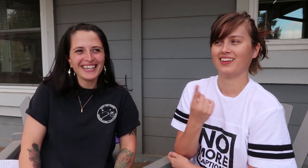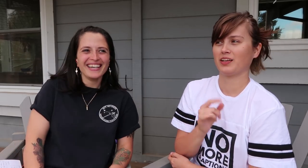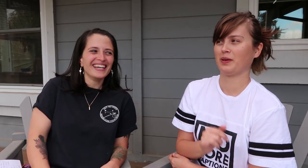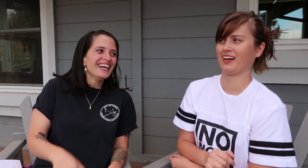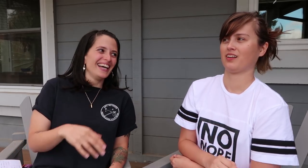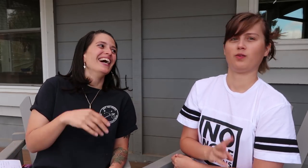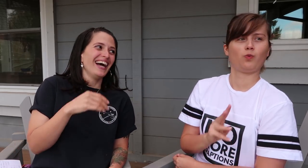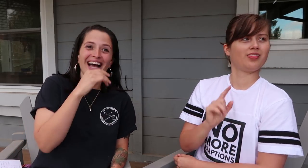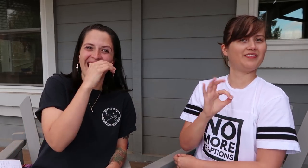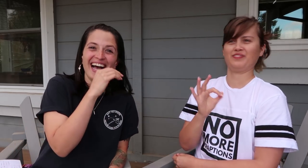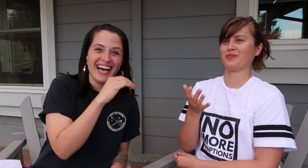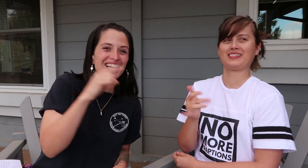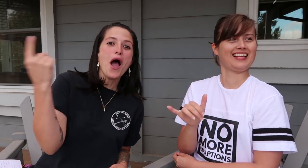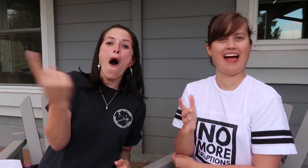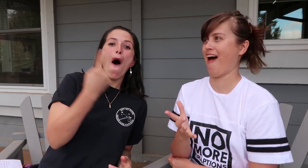Someone here is gonna be like, “WTF was that?”